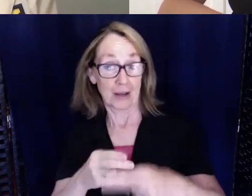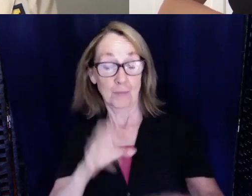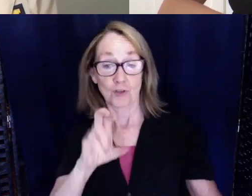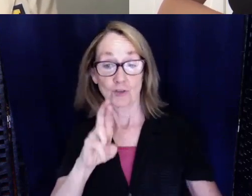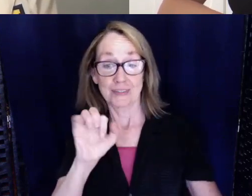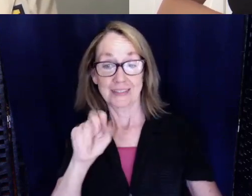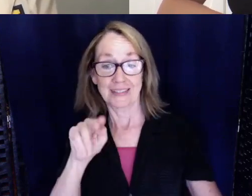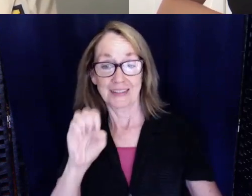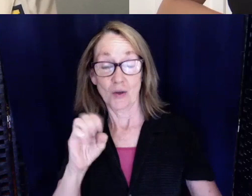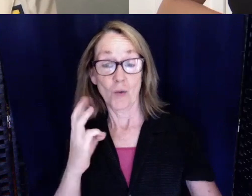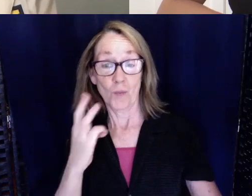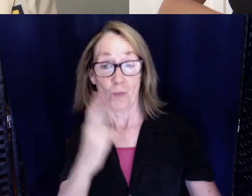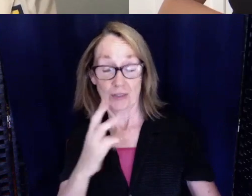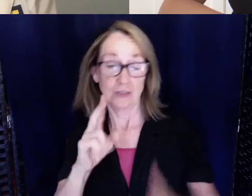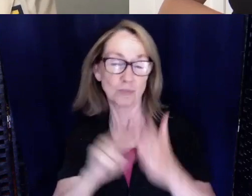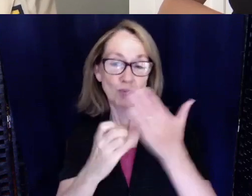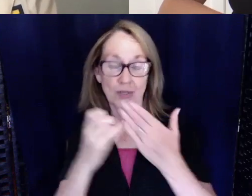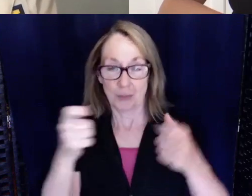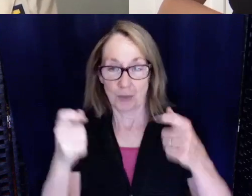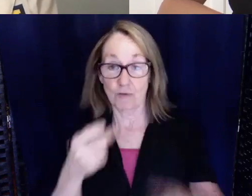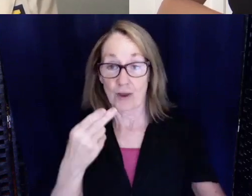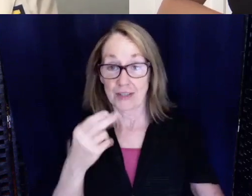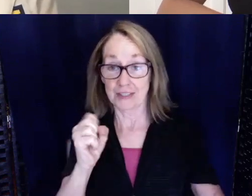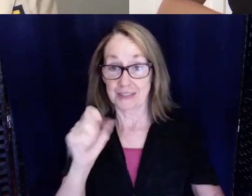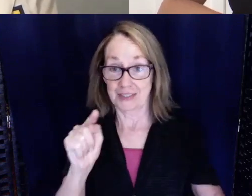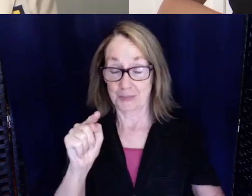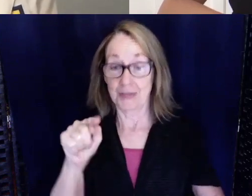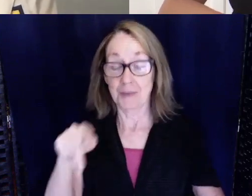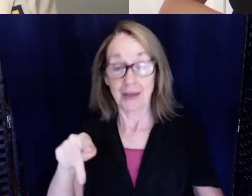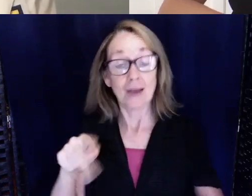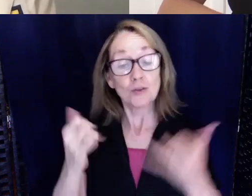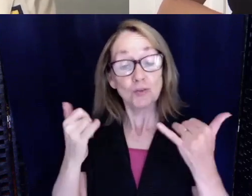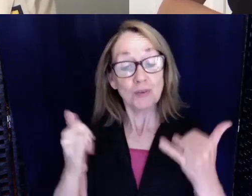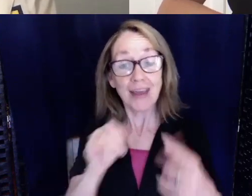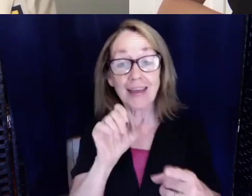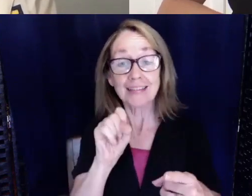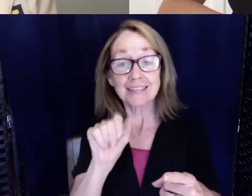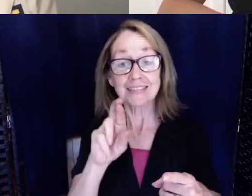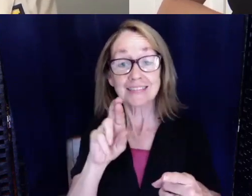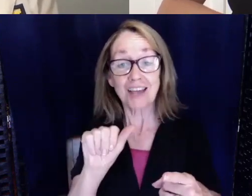and joining me today is Sarah Hein, a registered nurse currently